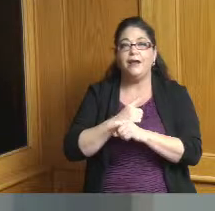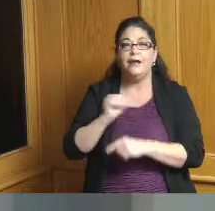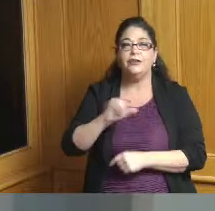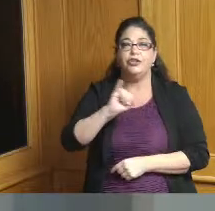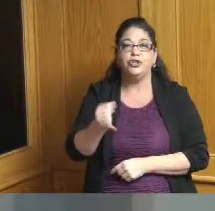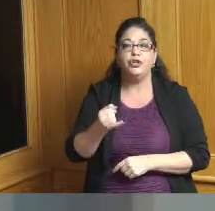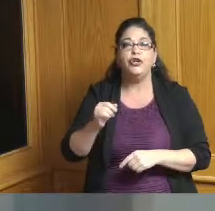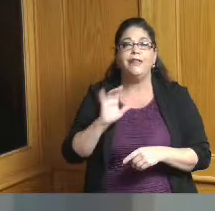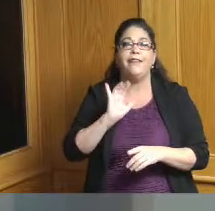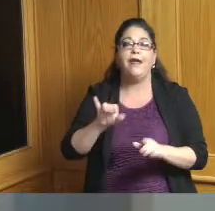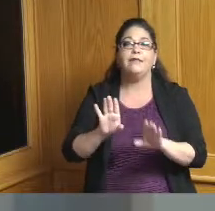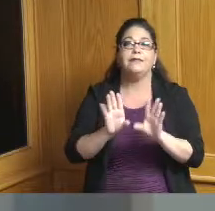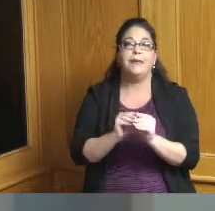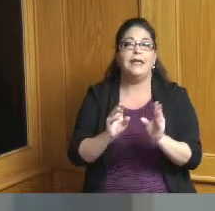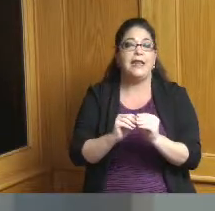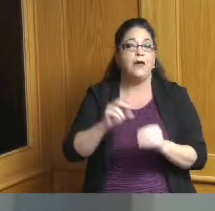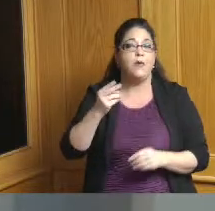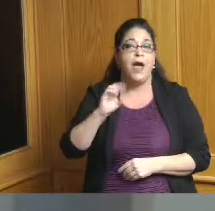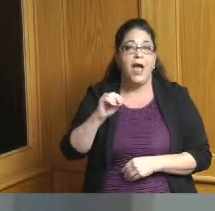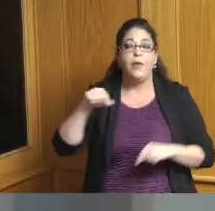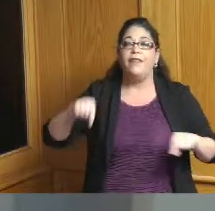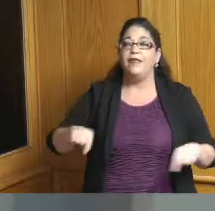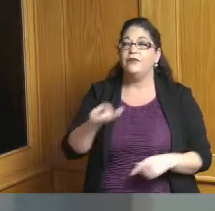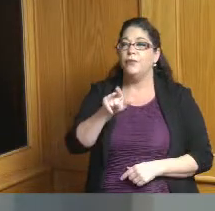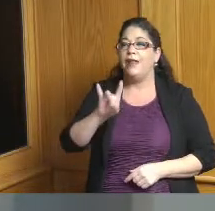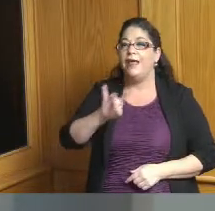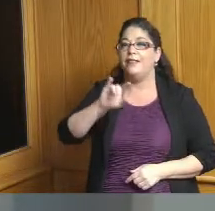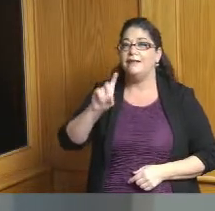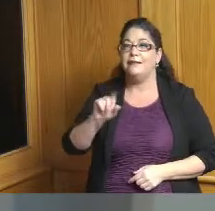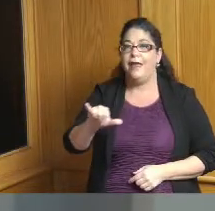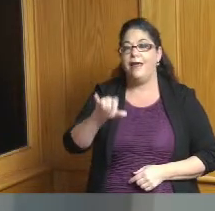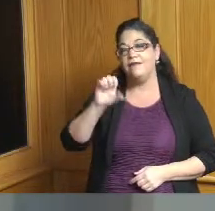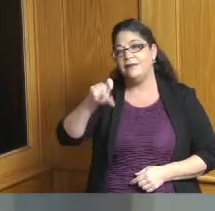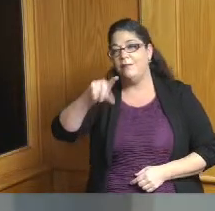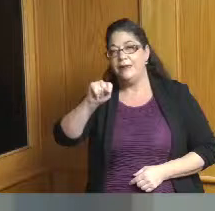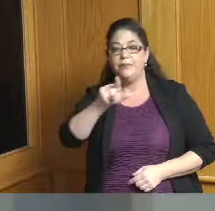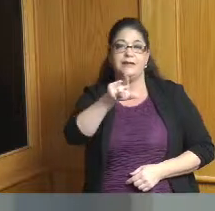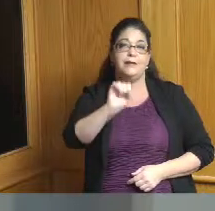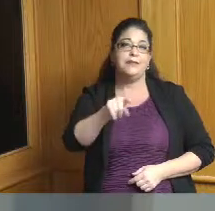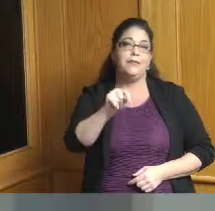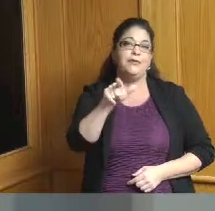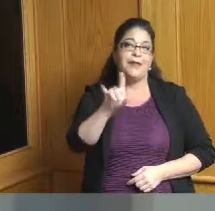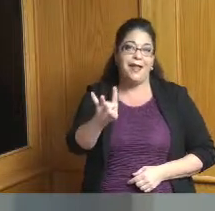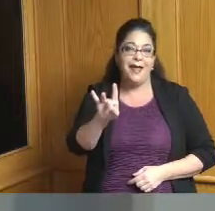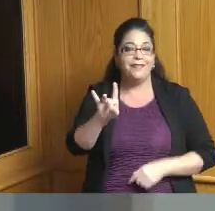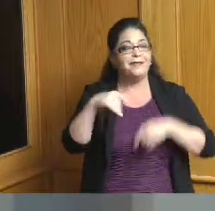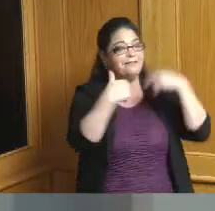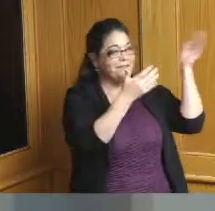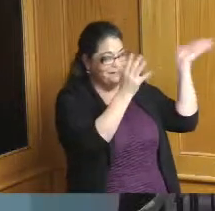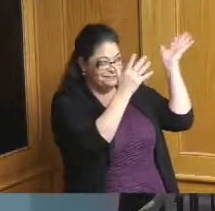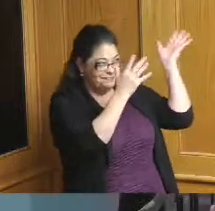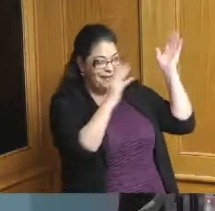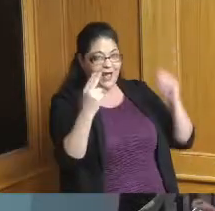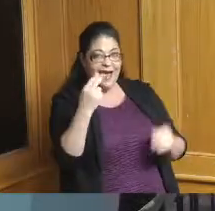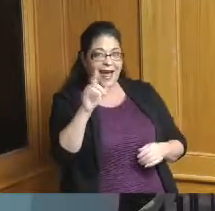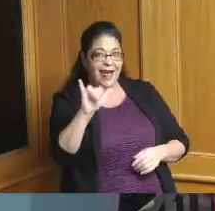Hamilton County Ohio this 28th day of September and here is Holly Christmann let's give her a hand